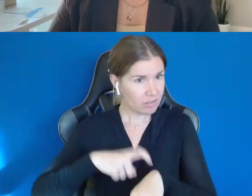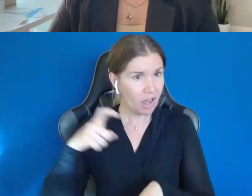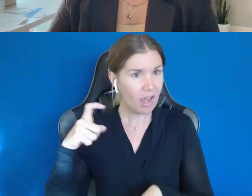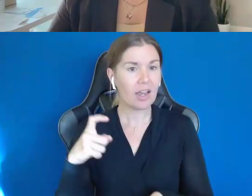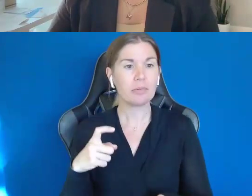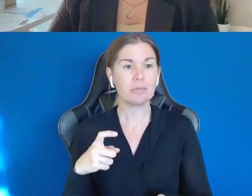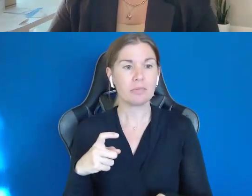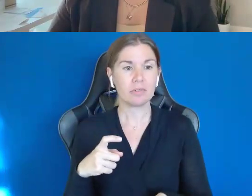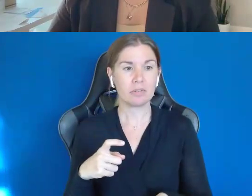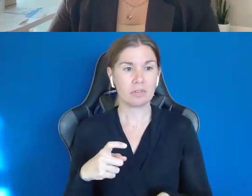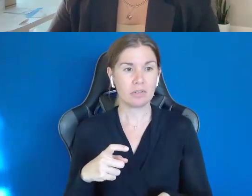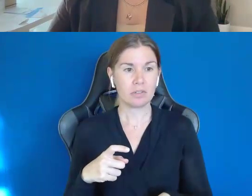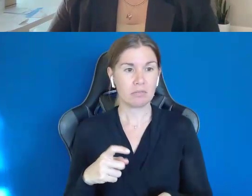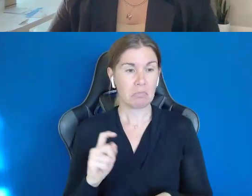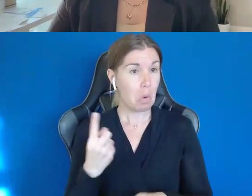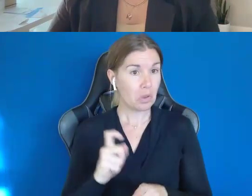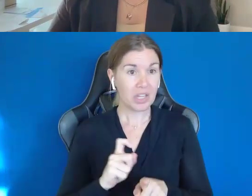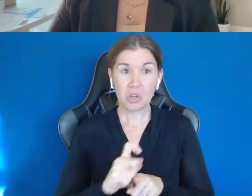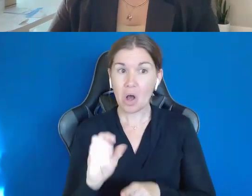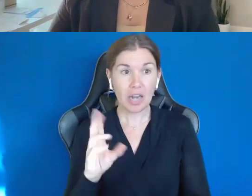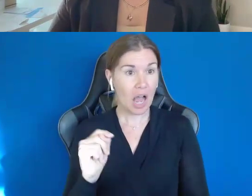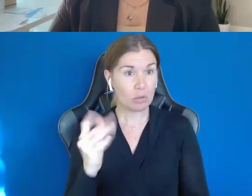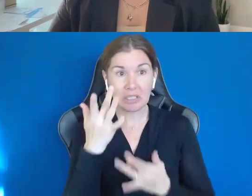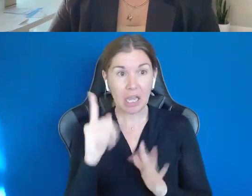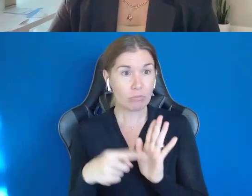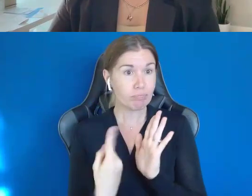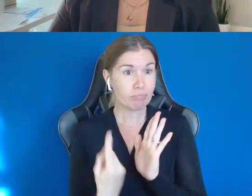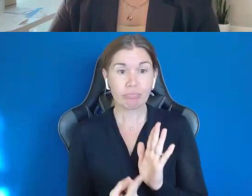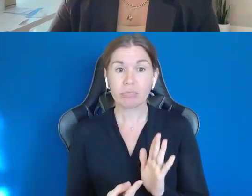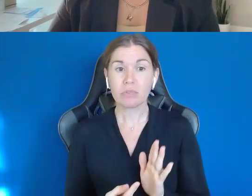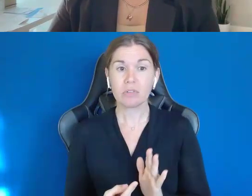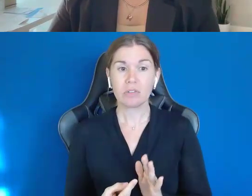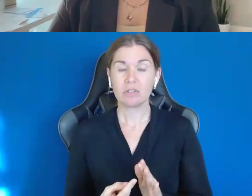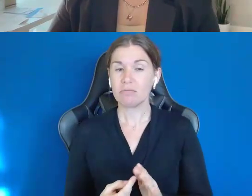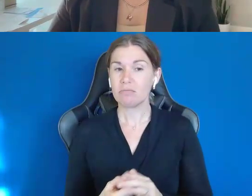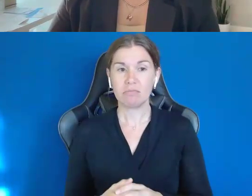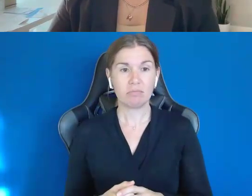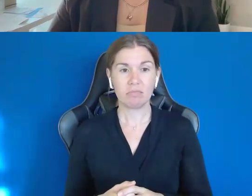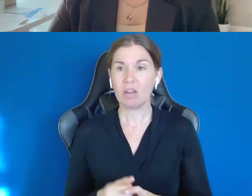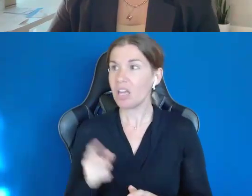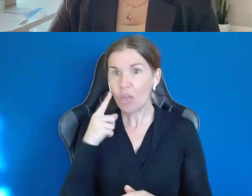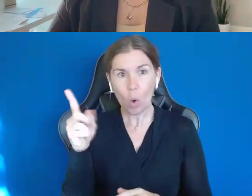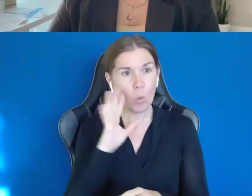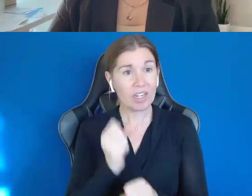Called in sick >> SHEILA COYNE: Right, that he would get and we didn't either.